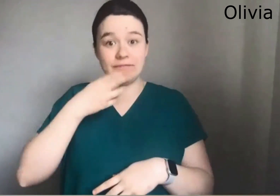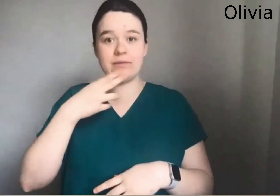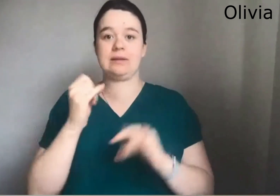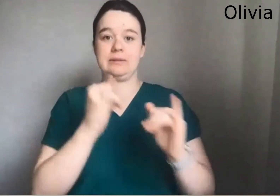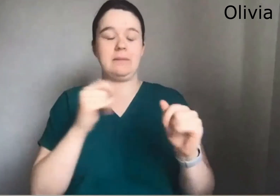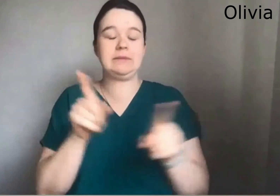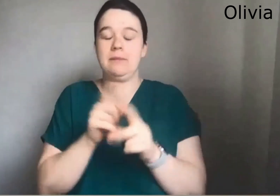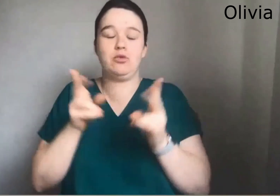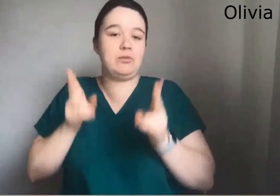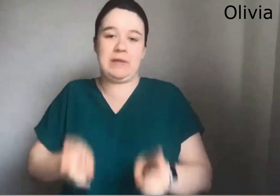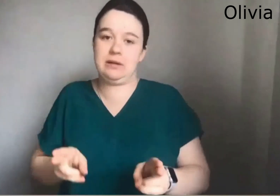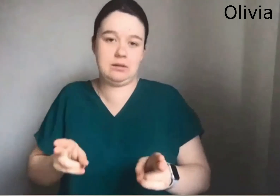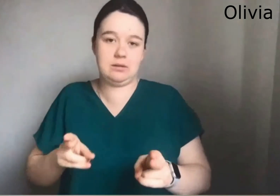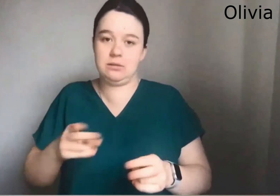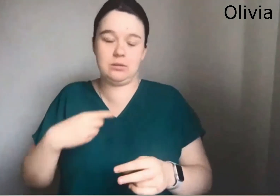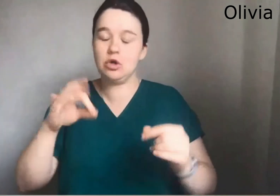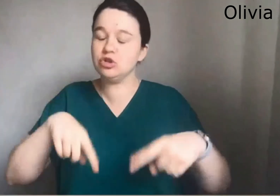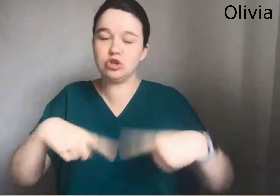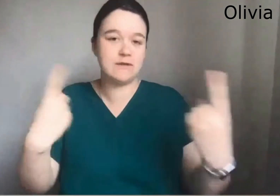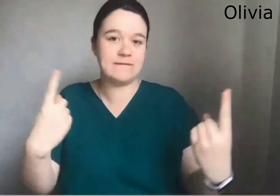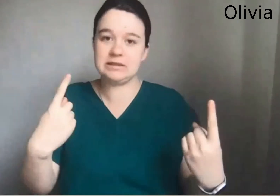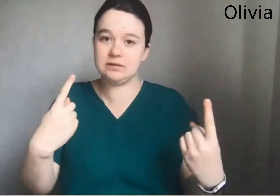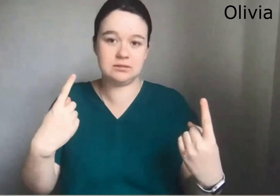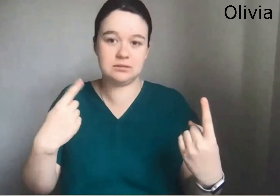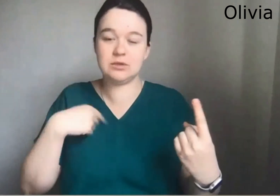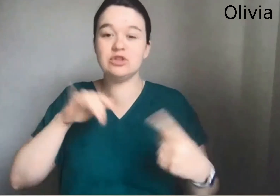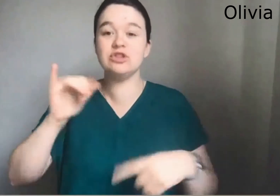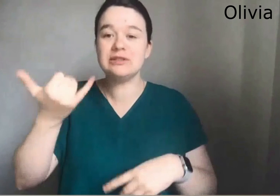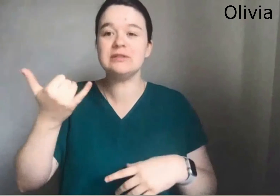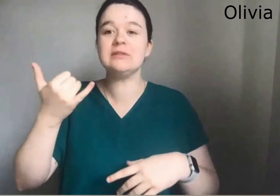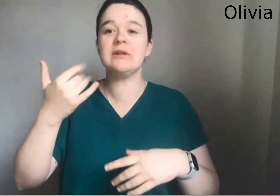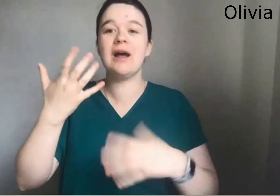But I would like the mainstream community to know that we're all human we're the same we're no different